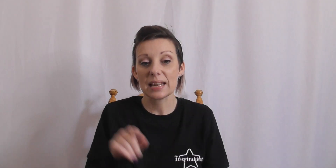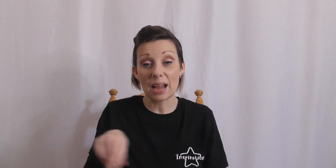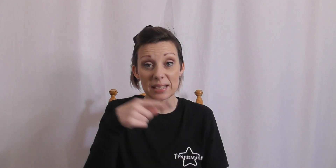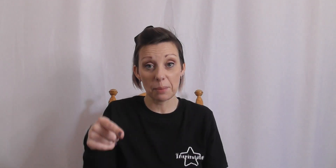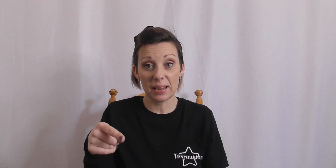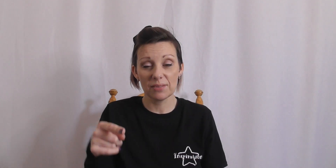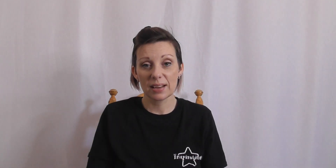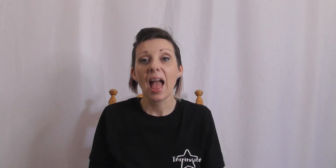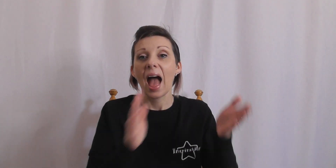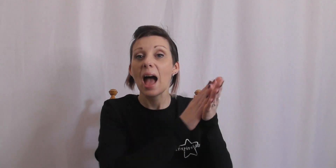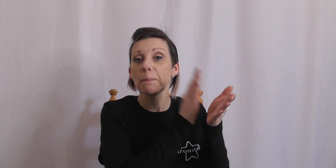now it's happy